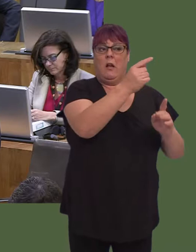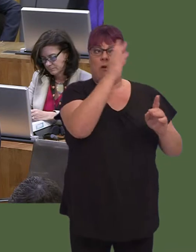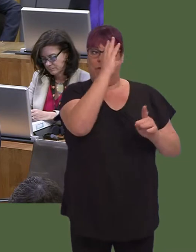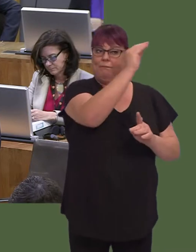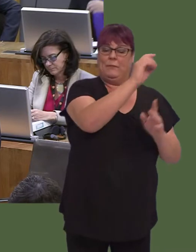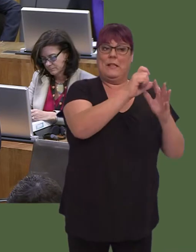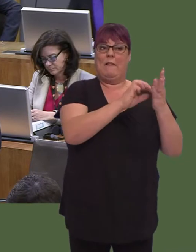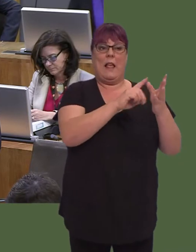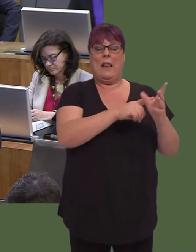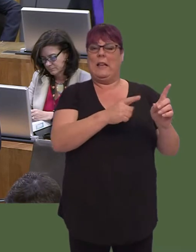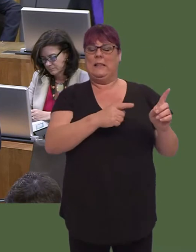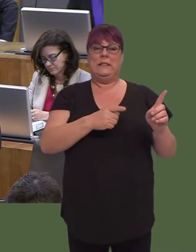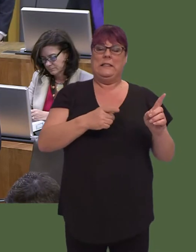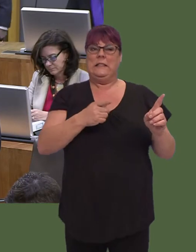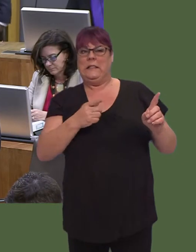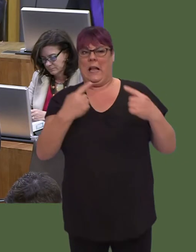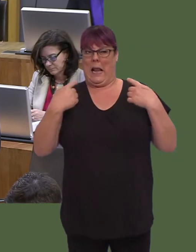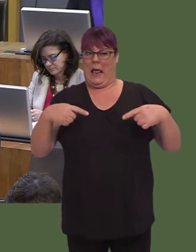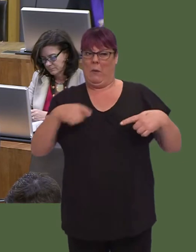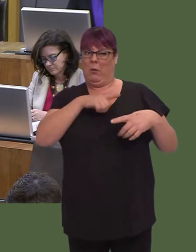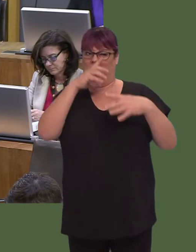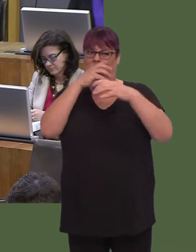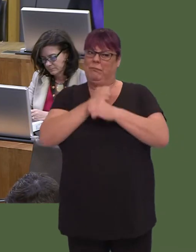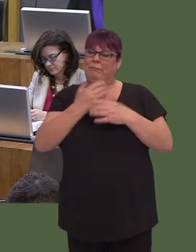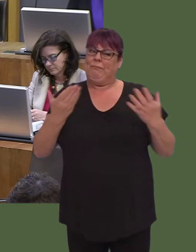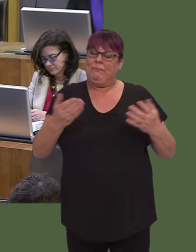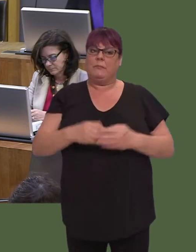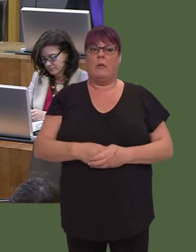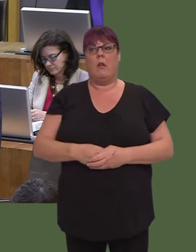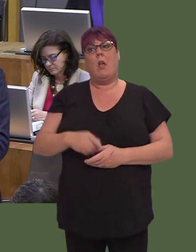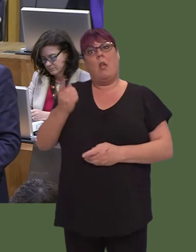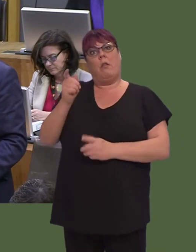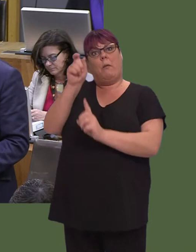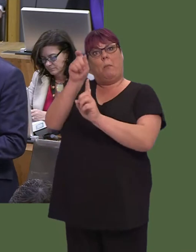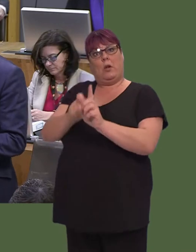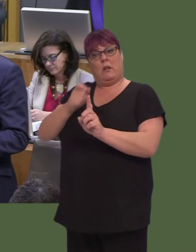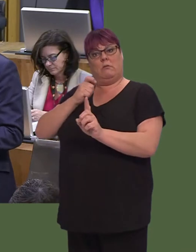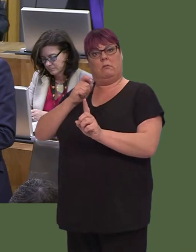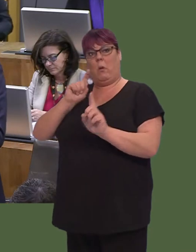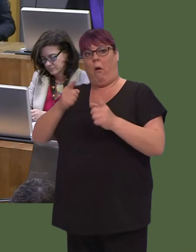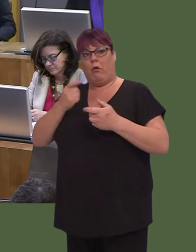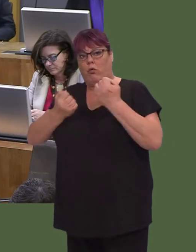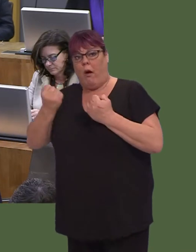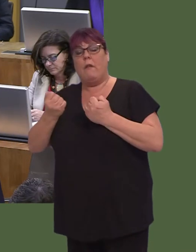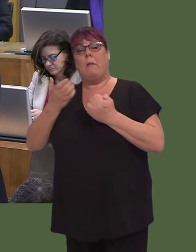not sufficient to enable them to drive. It is the responsibility of an individual to make sure that they are fit to drive. It's the same with their eyesight.